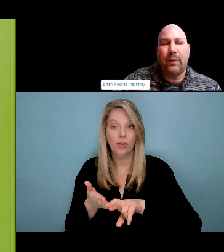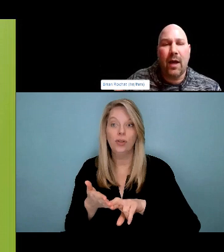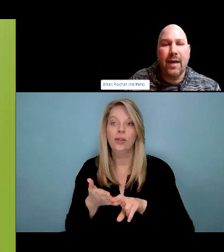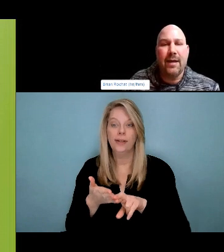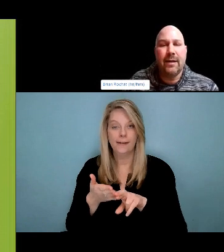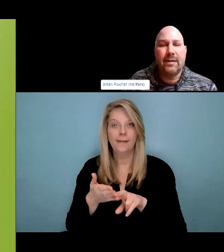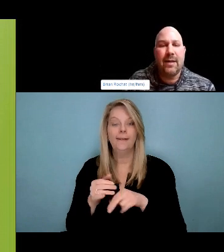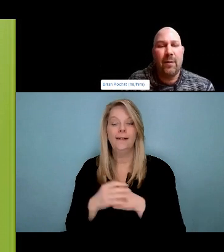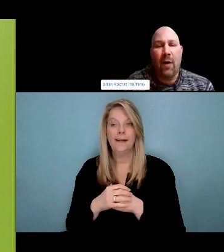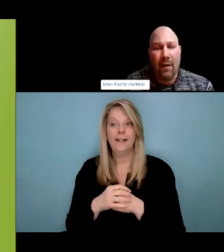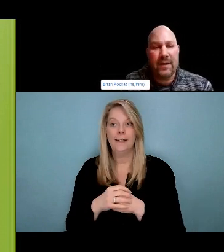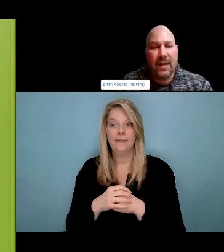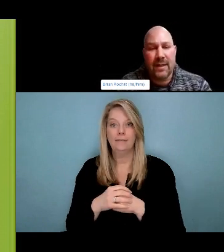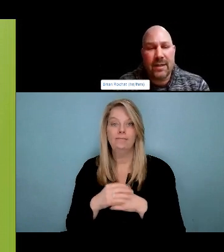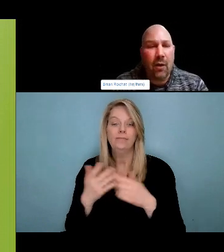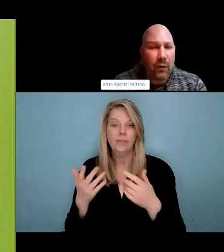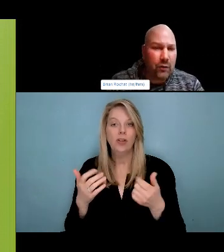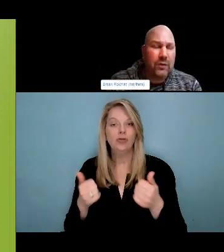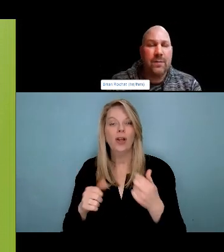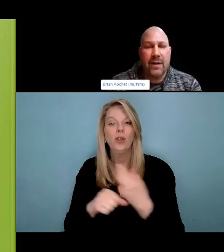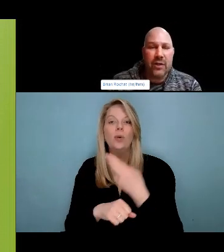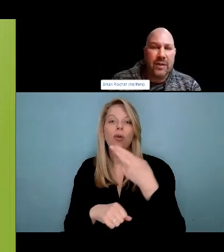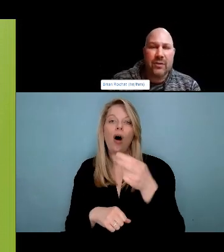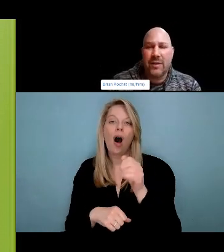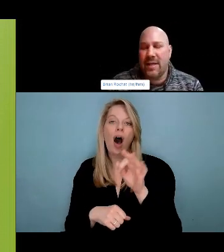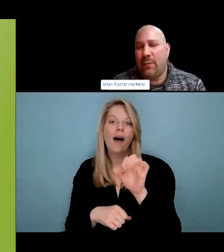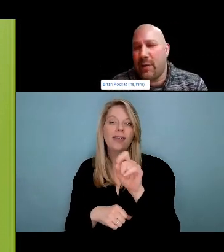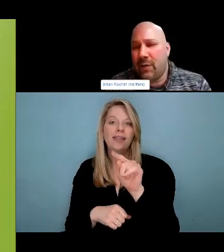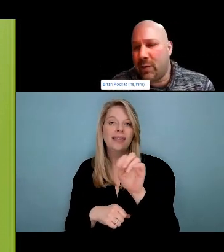and humanity is interrelated. And really it's what we've been told it's